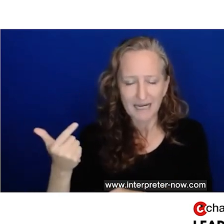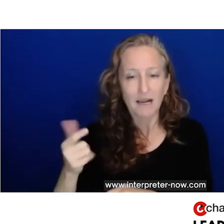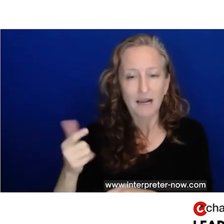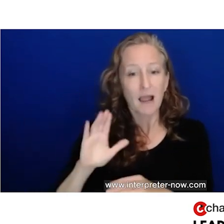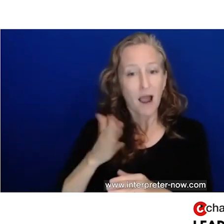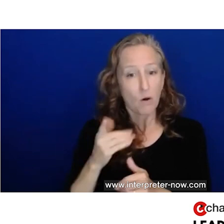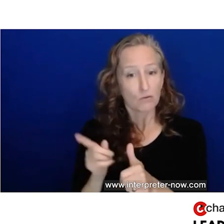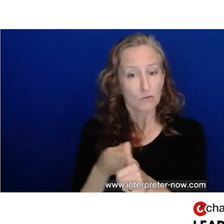perspective.